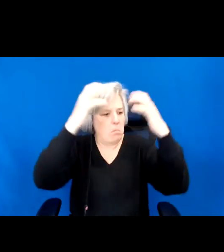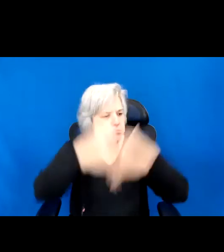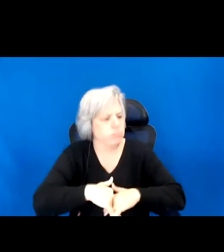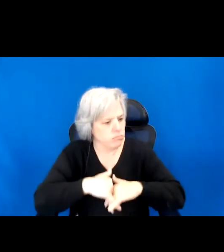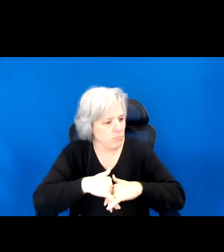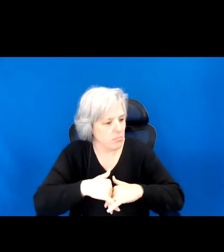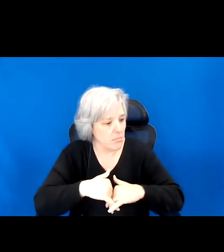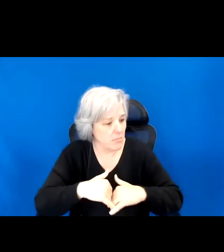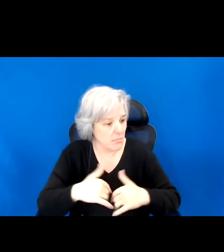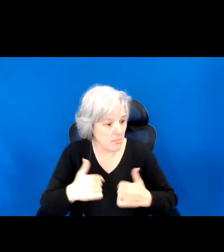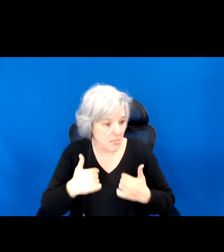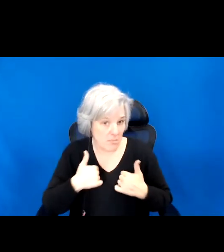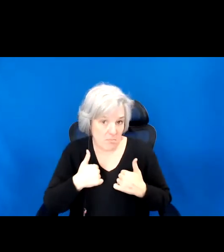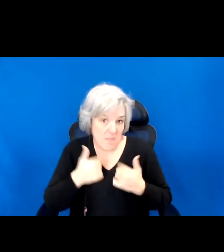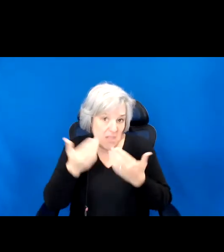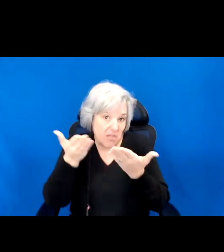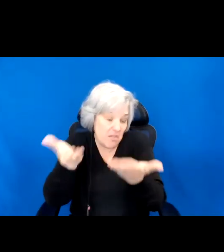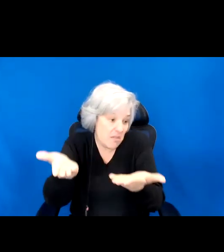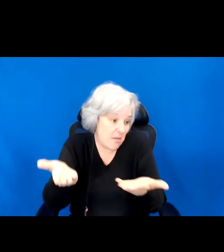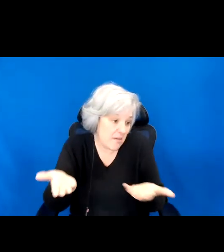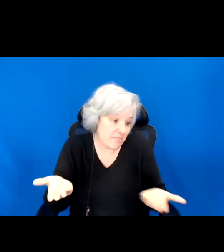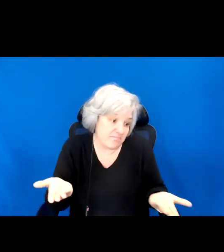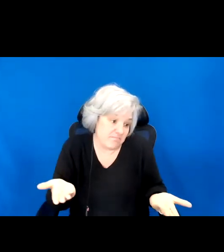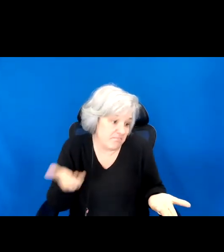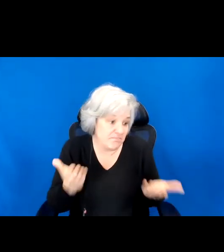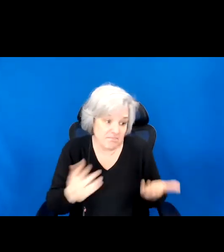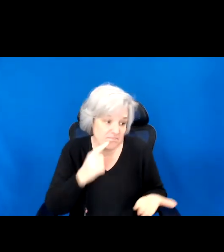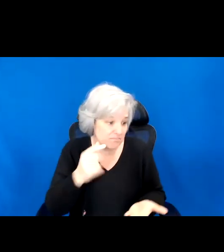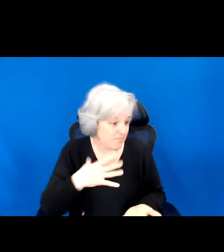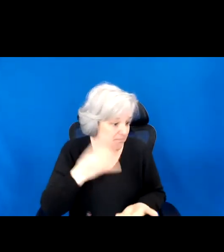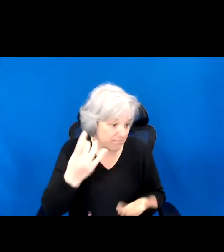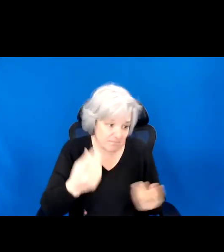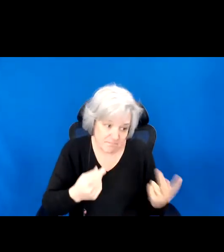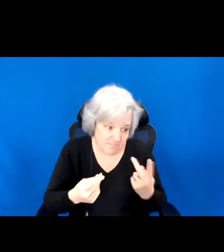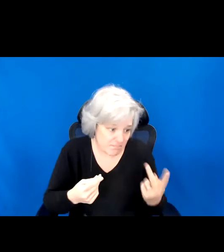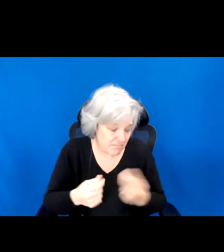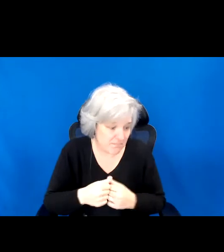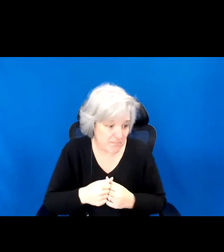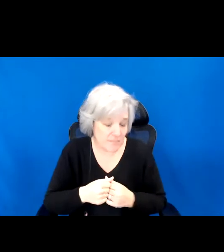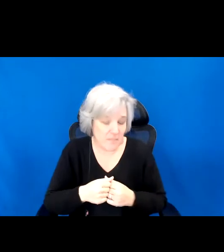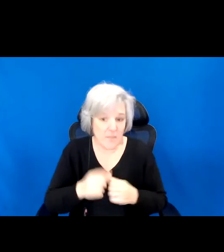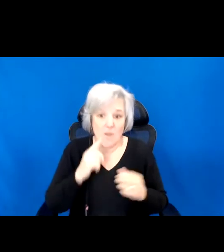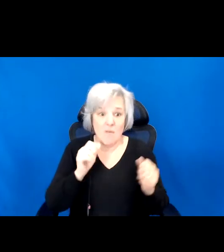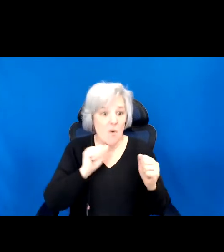for this new other planetary world. We, along with nearly everyone else, will